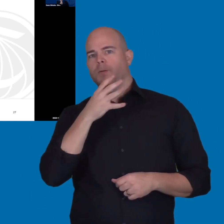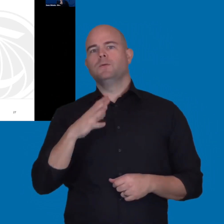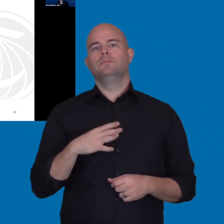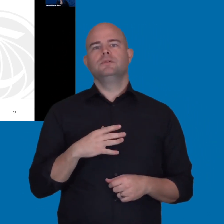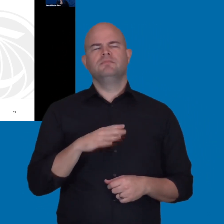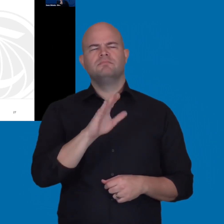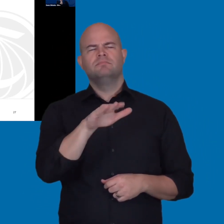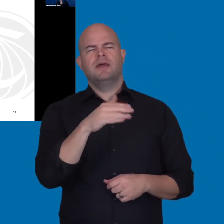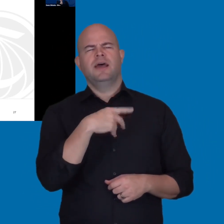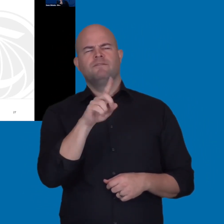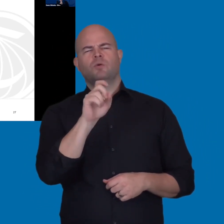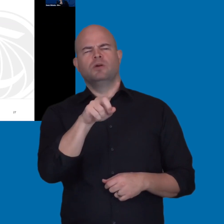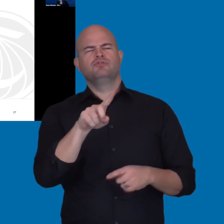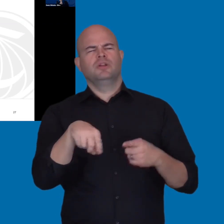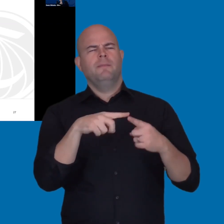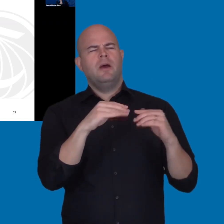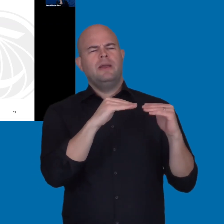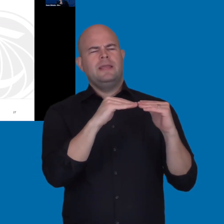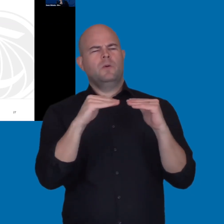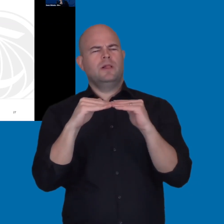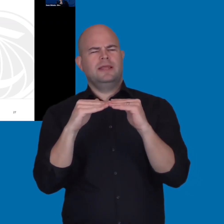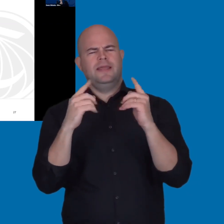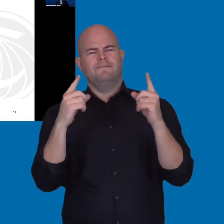There is a question in the chat